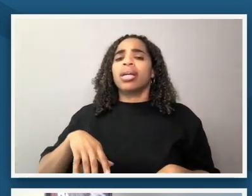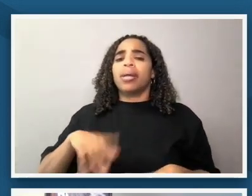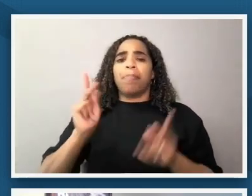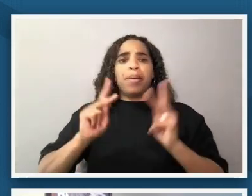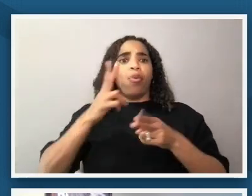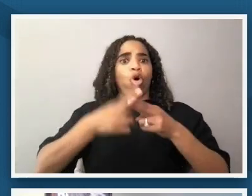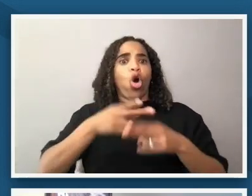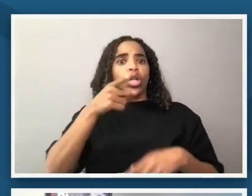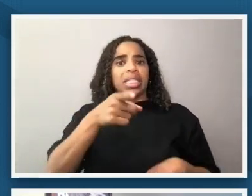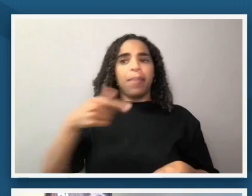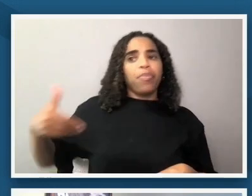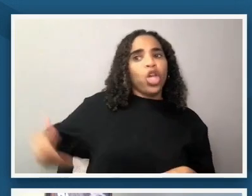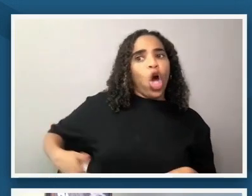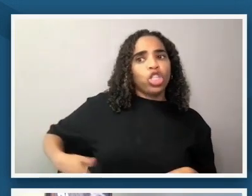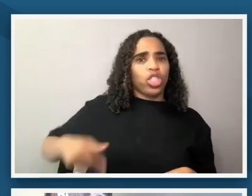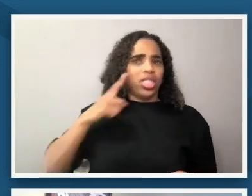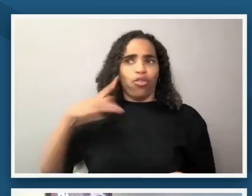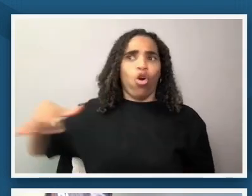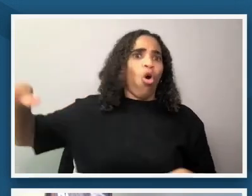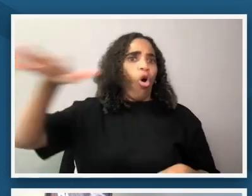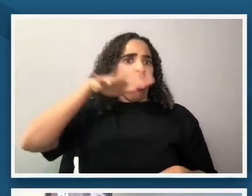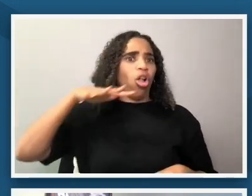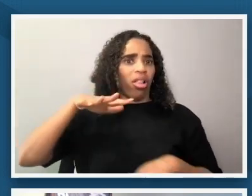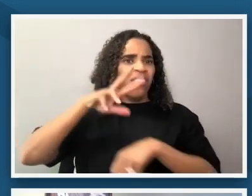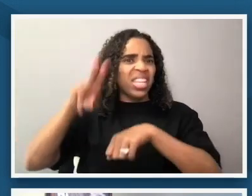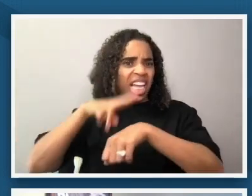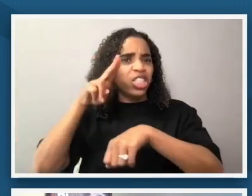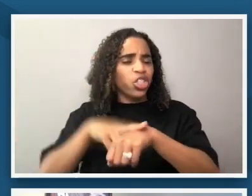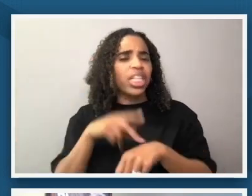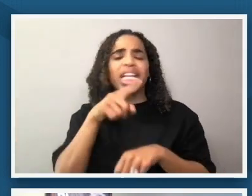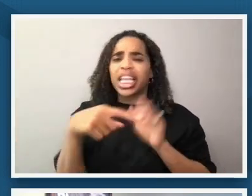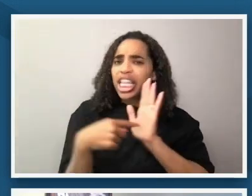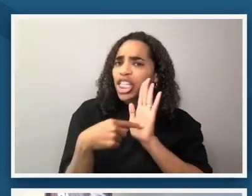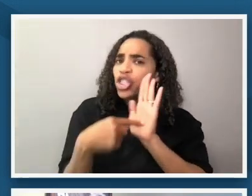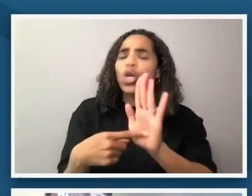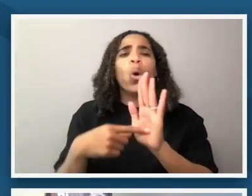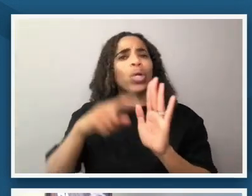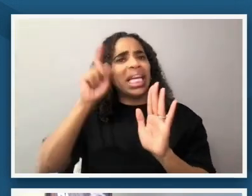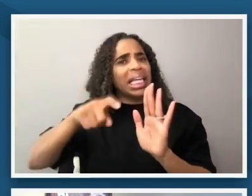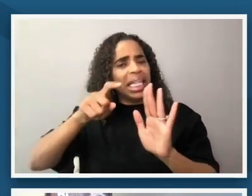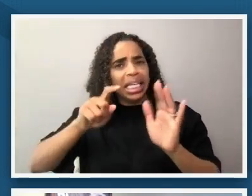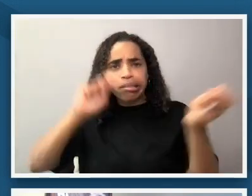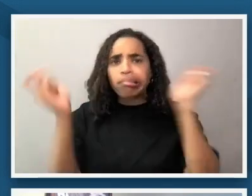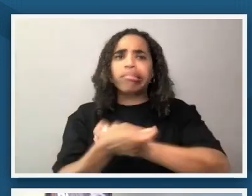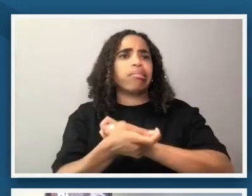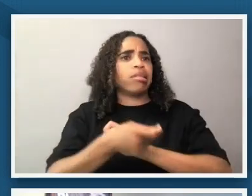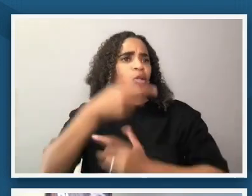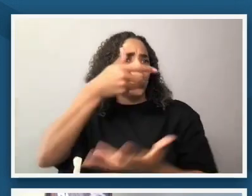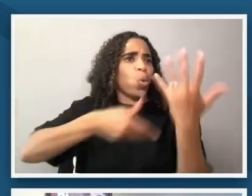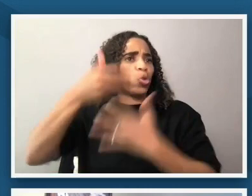lewis demonstrated a desire to affect